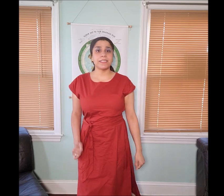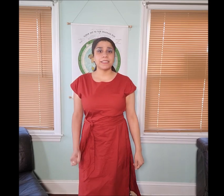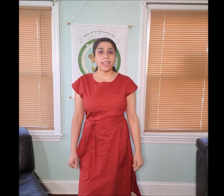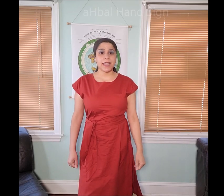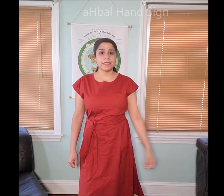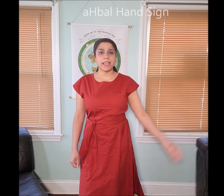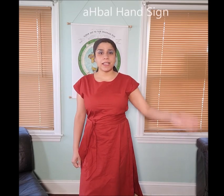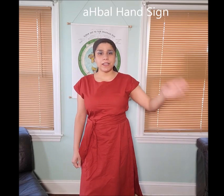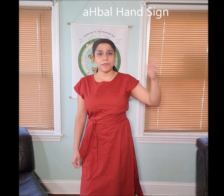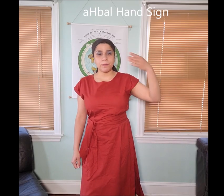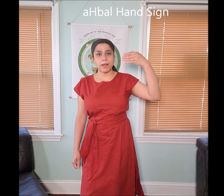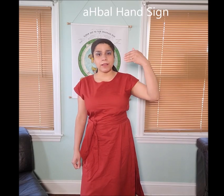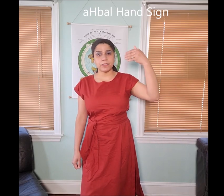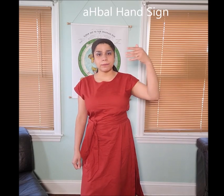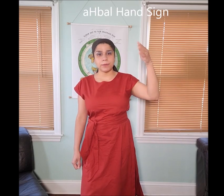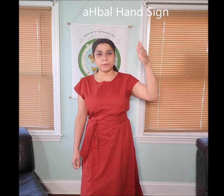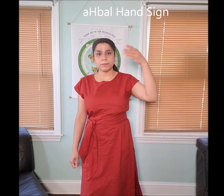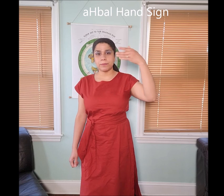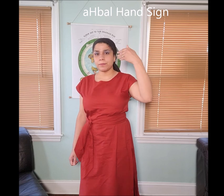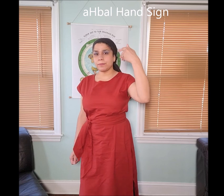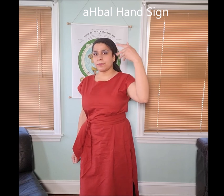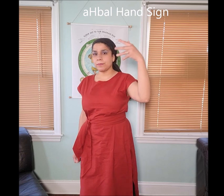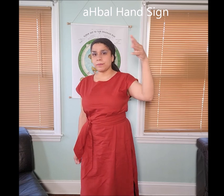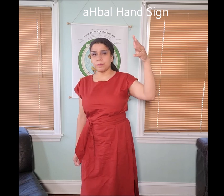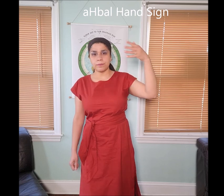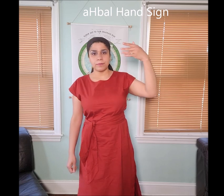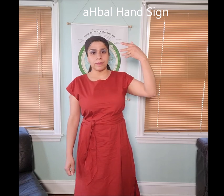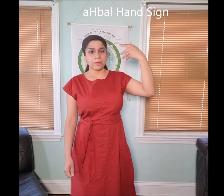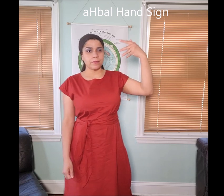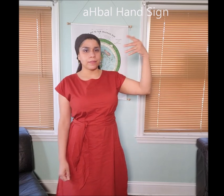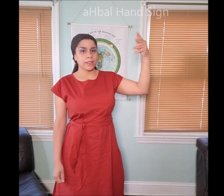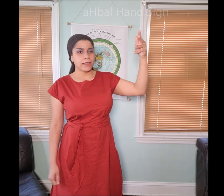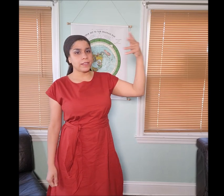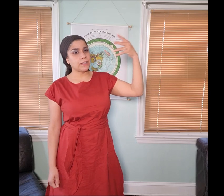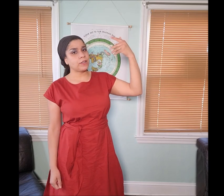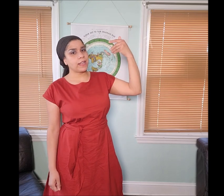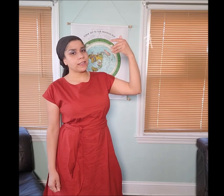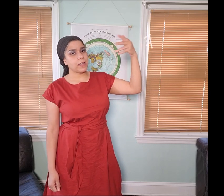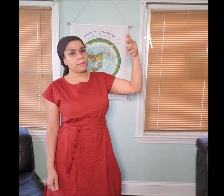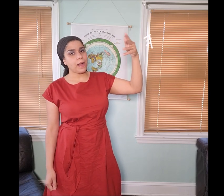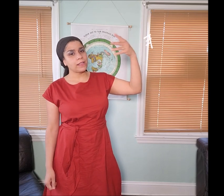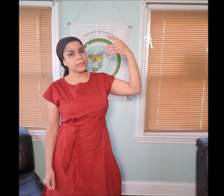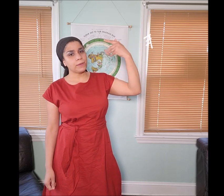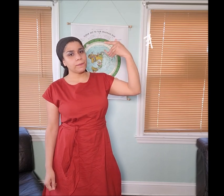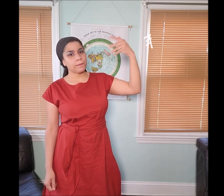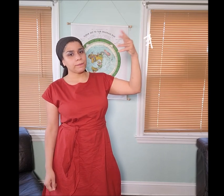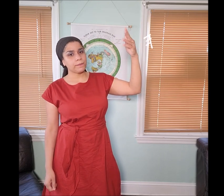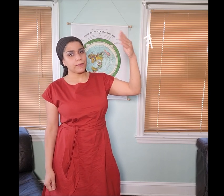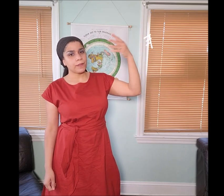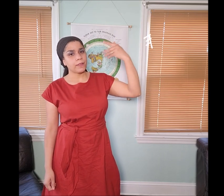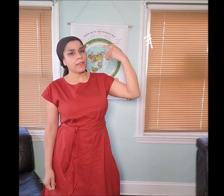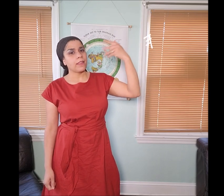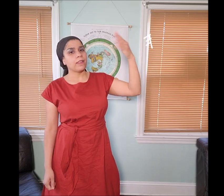This is the hand sign of the “𐤄 ahbal” symbol, does it look like the "𐤄 ahbal"